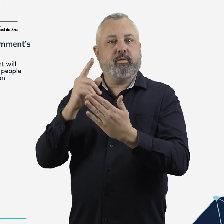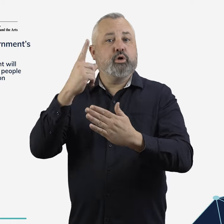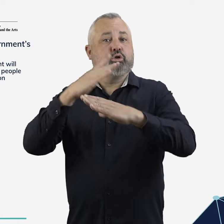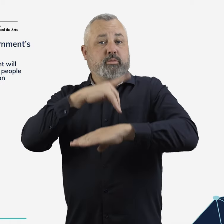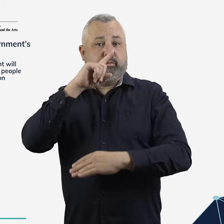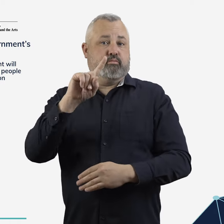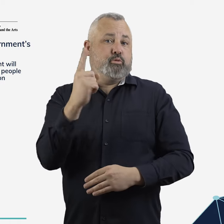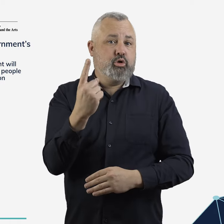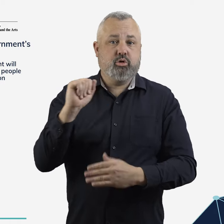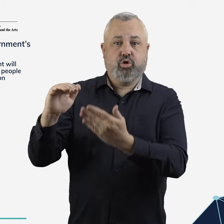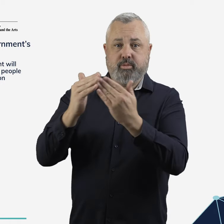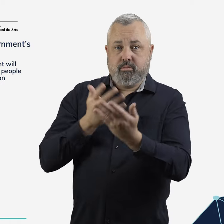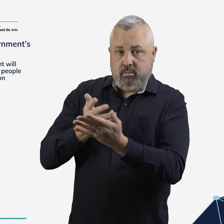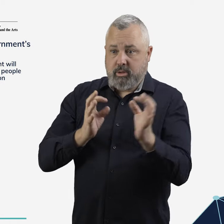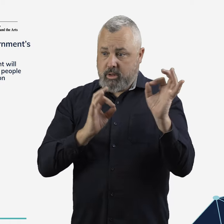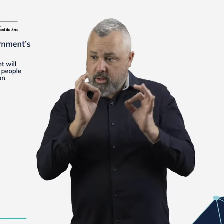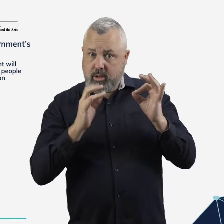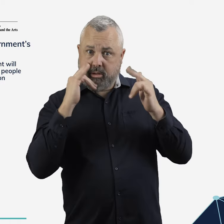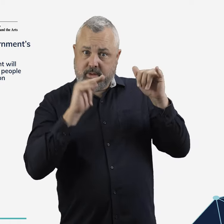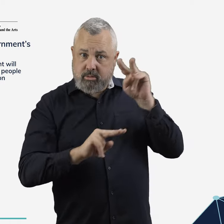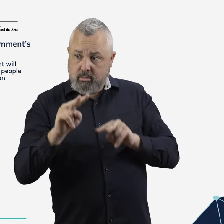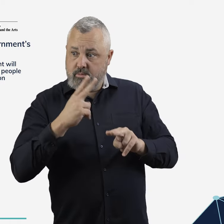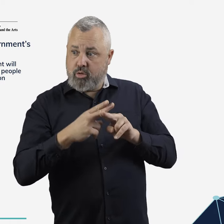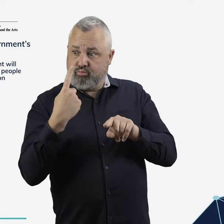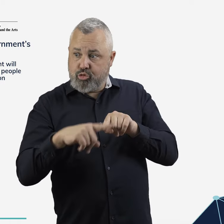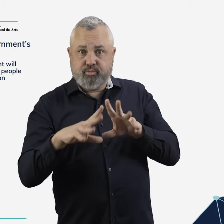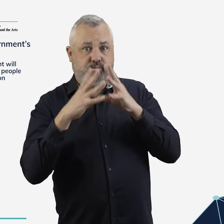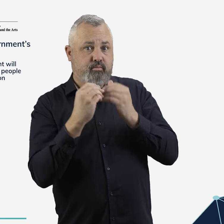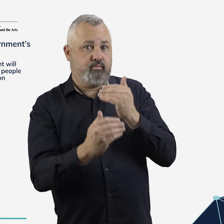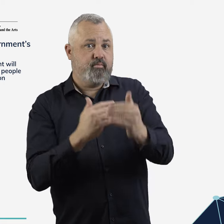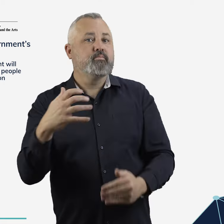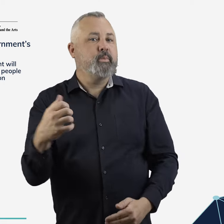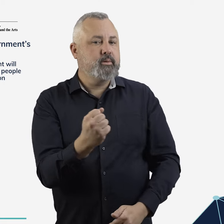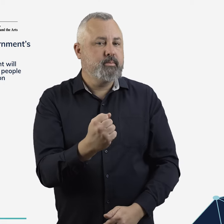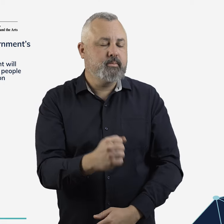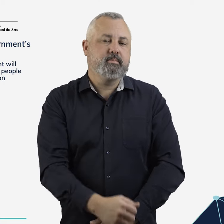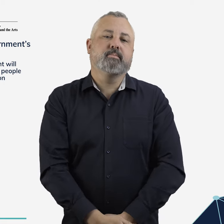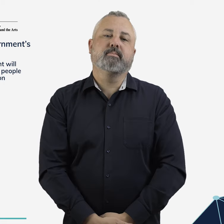First Nations people and communities as part of the design, assessment and approval process.